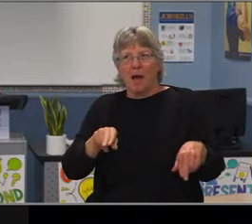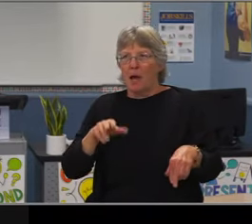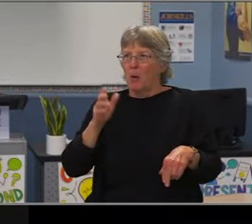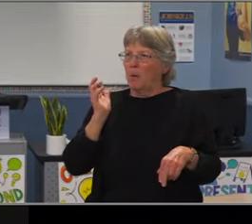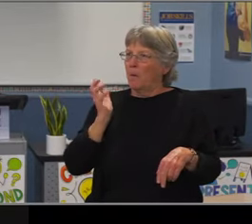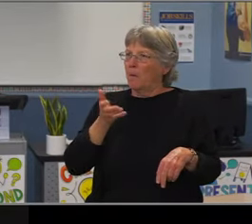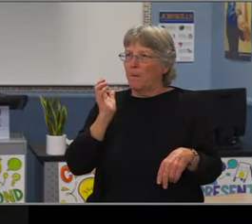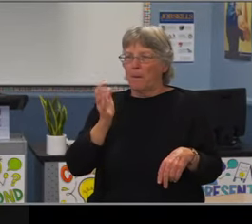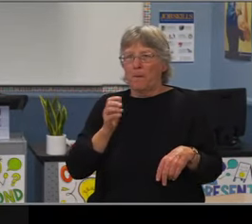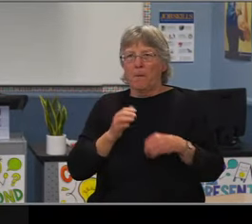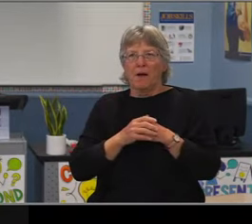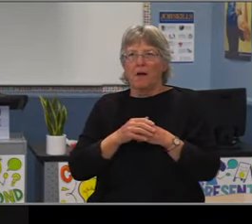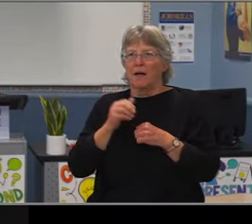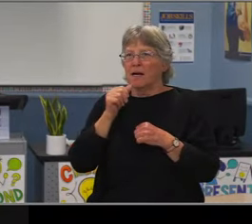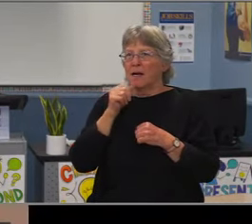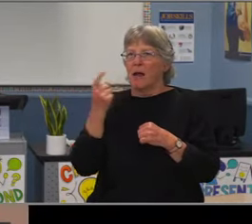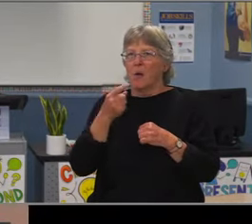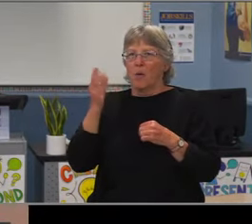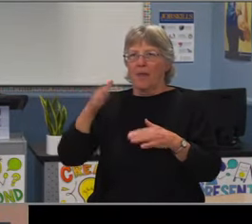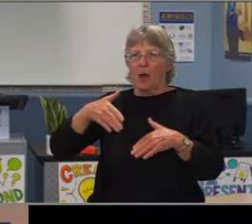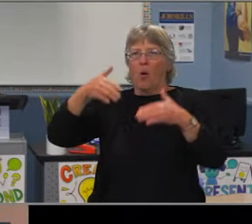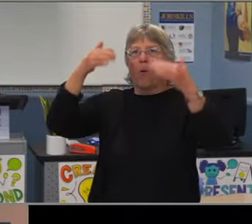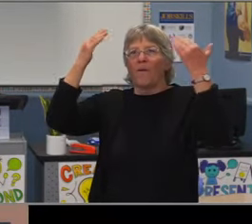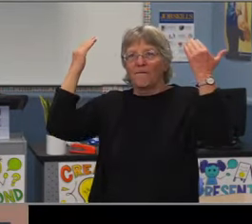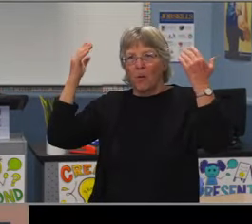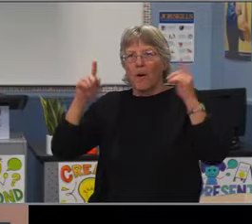but the financial contributions have been many and varied